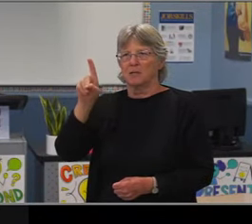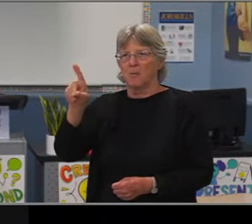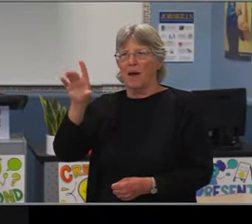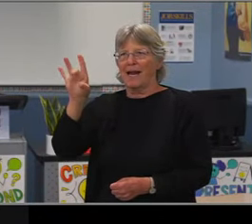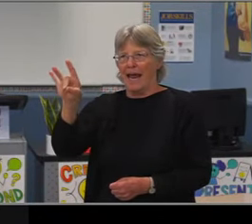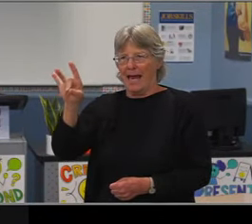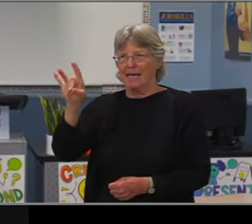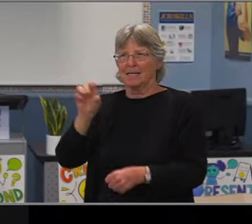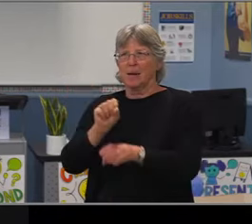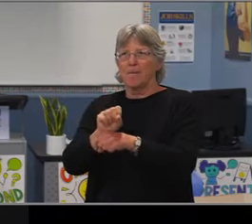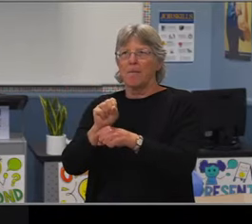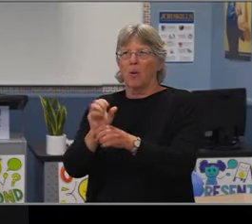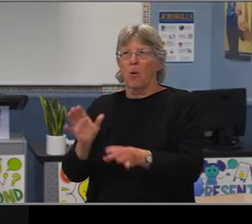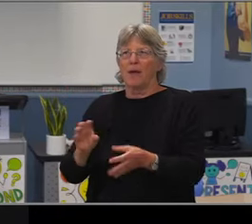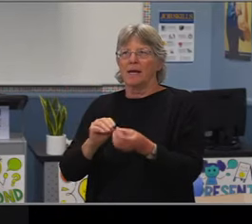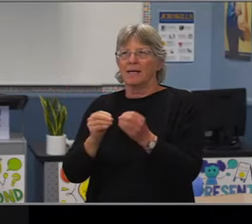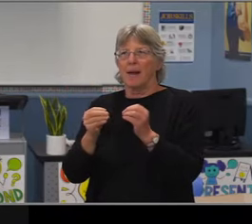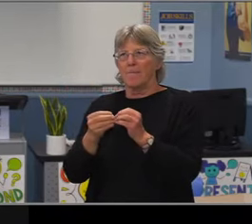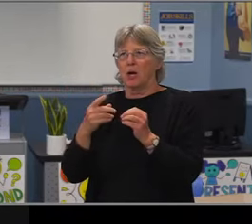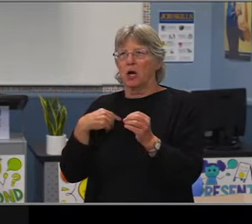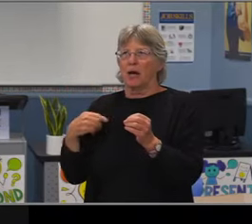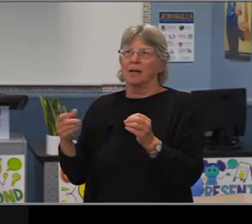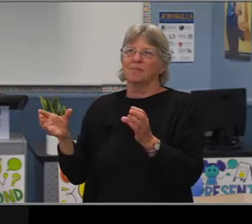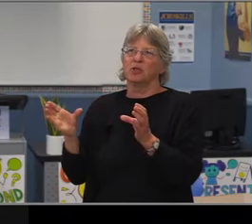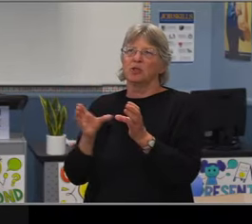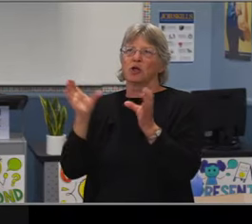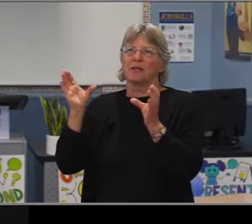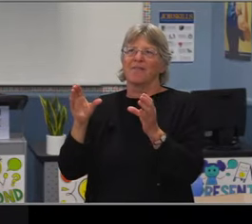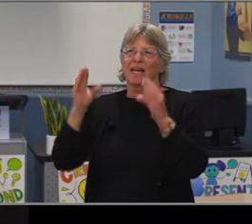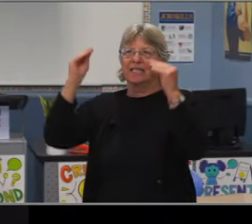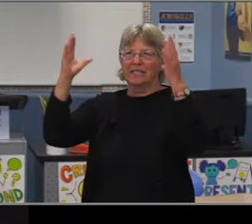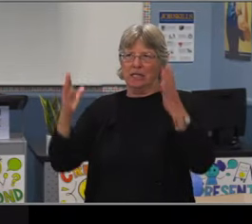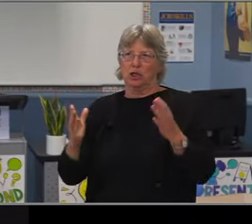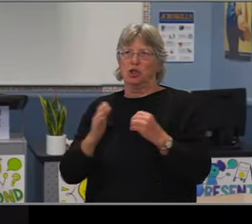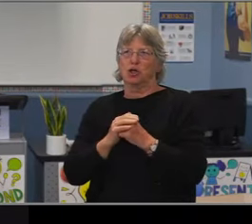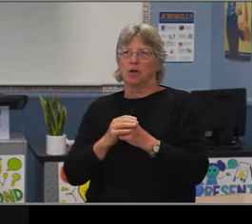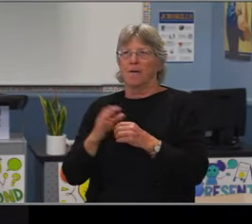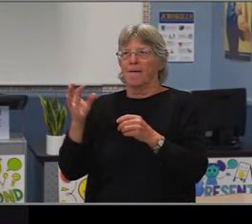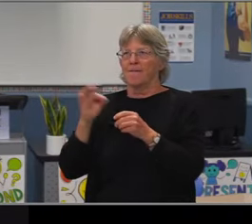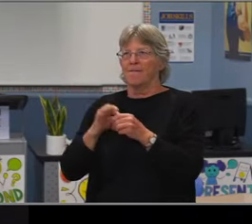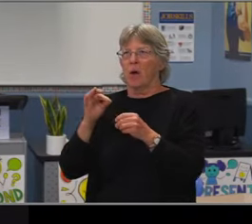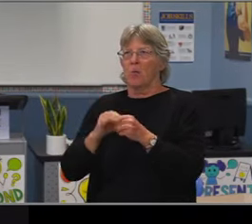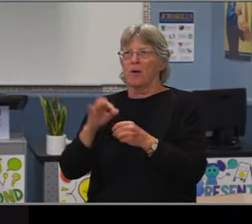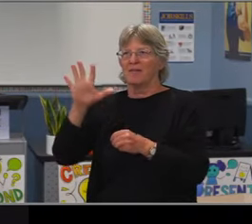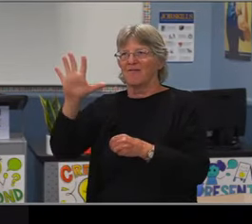we are making sure we lift our voices in social platforms to go to wider community, even outside of the Cabriollo.